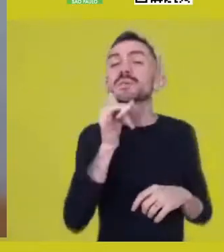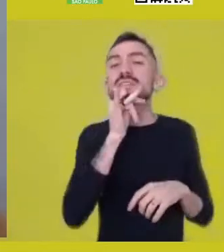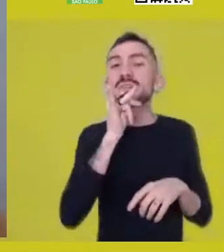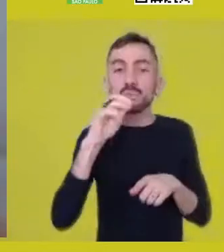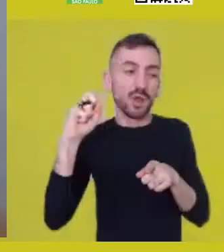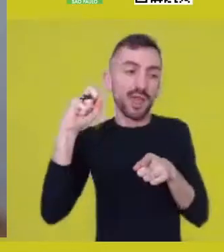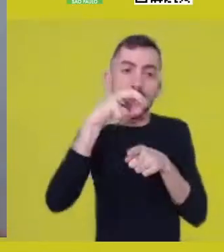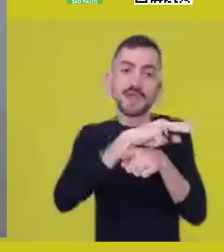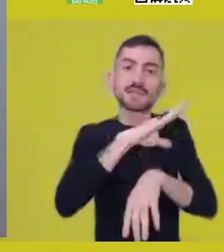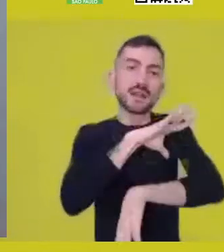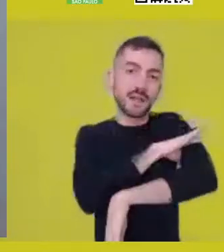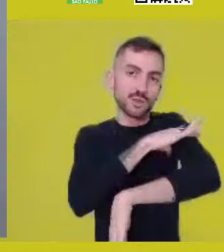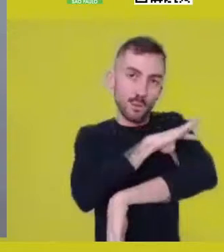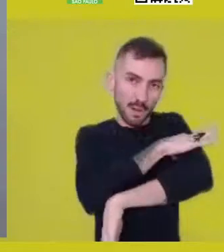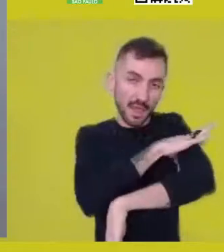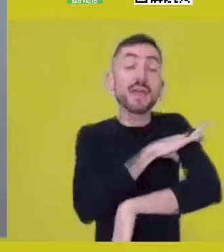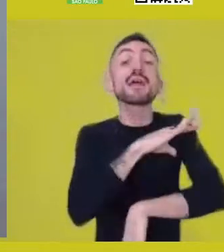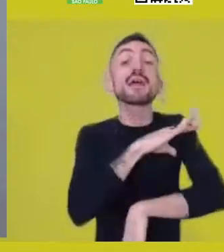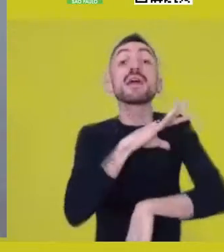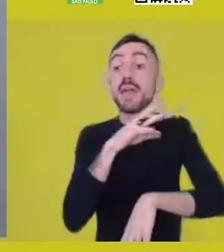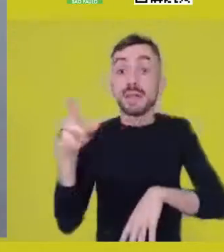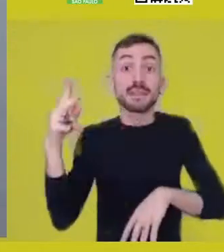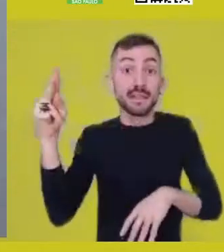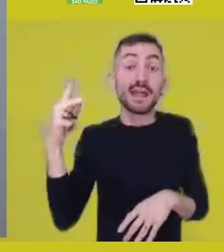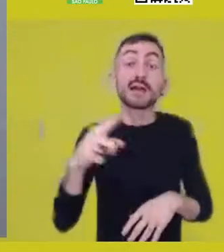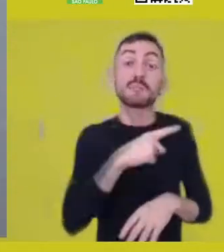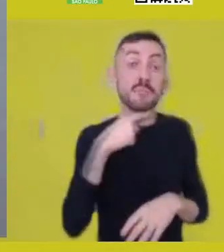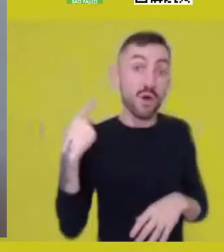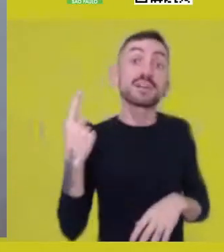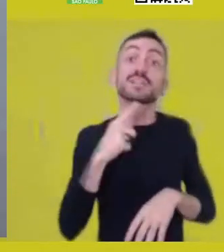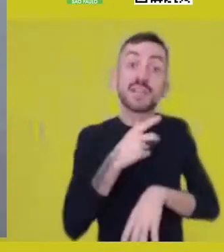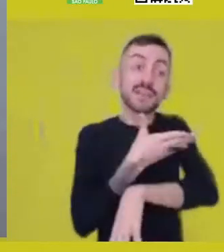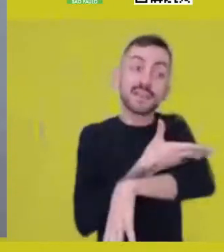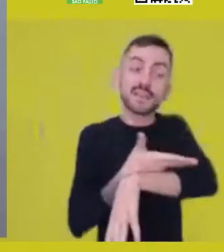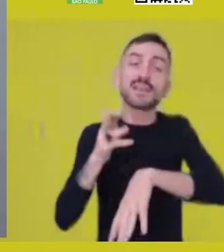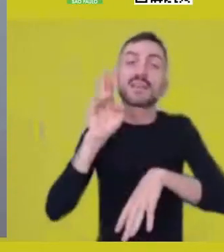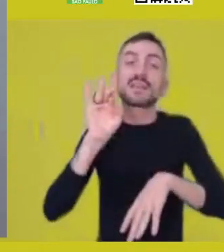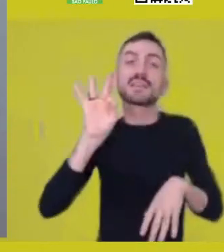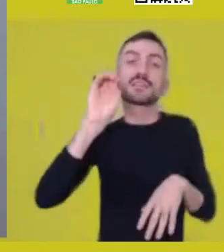there are several rites around the fact that that person died.